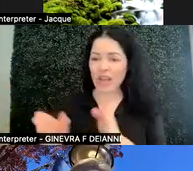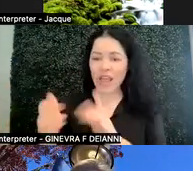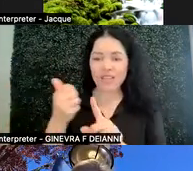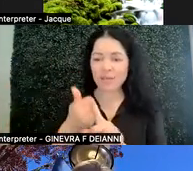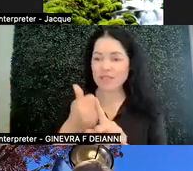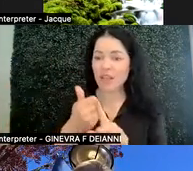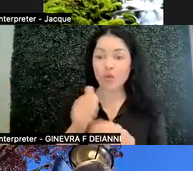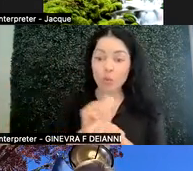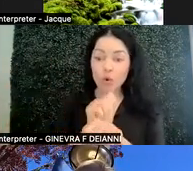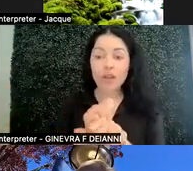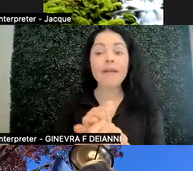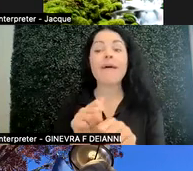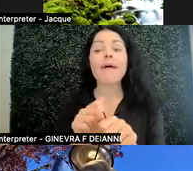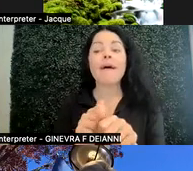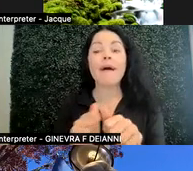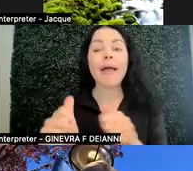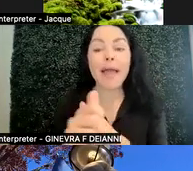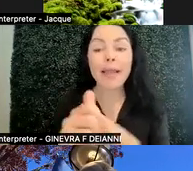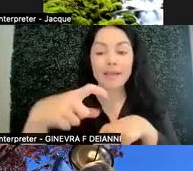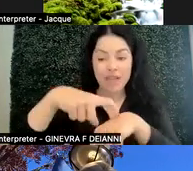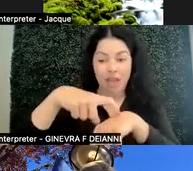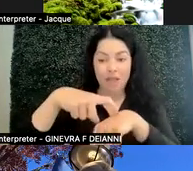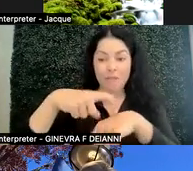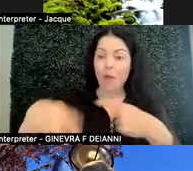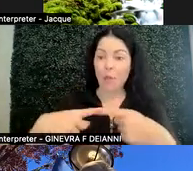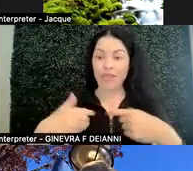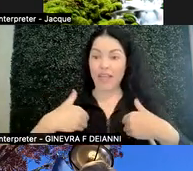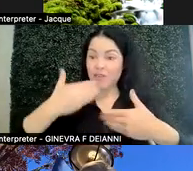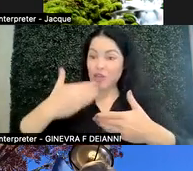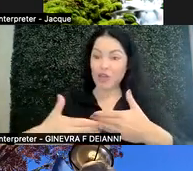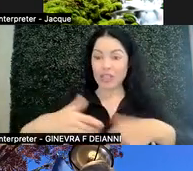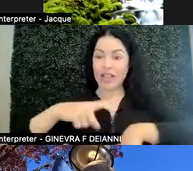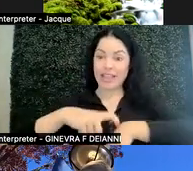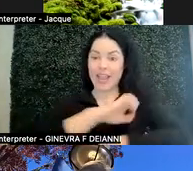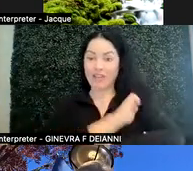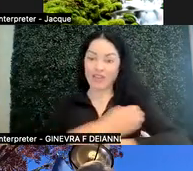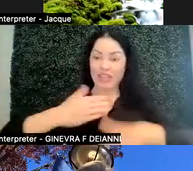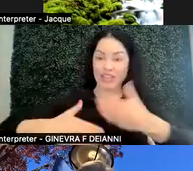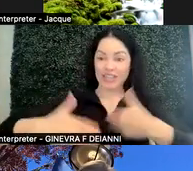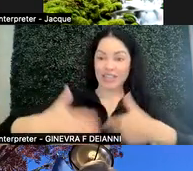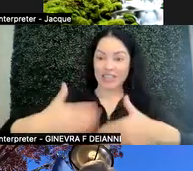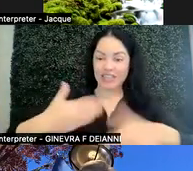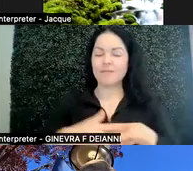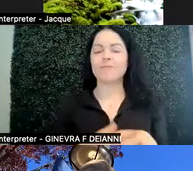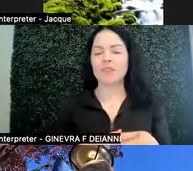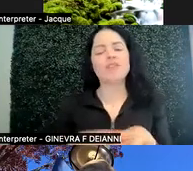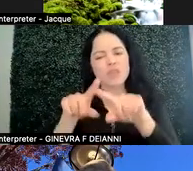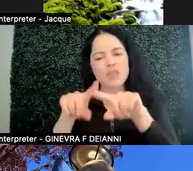when they are on a good streak, right? So it kind of just depends on how that person